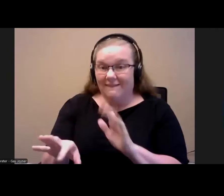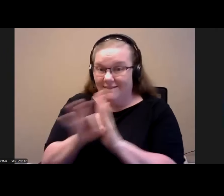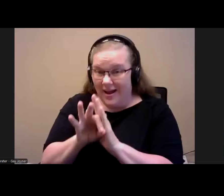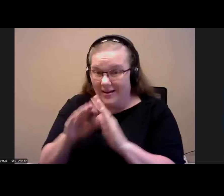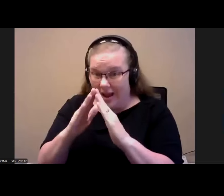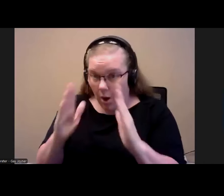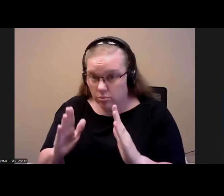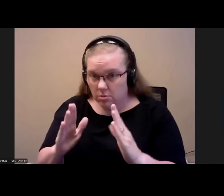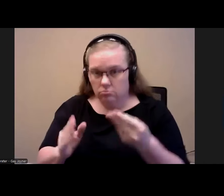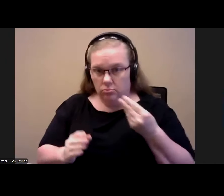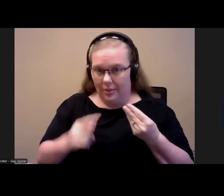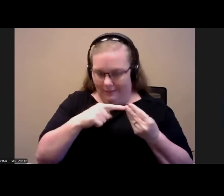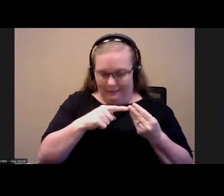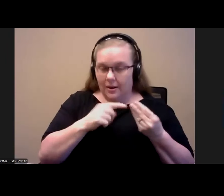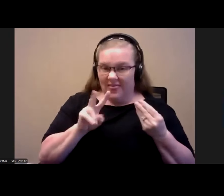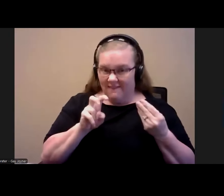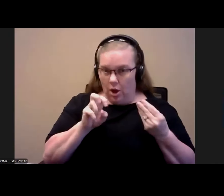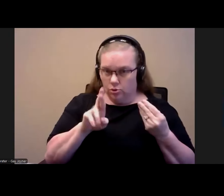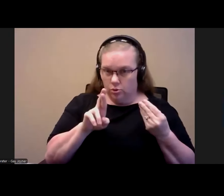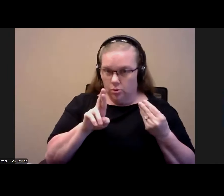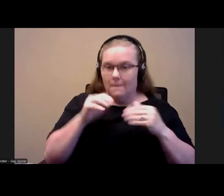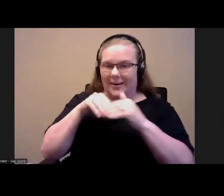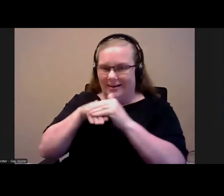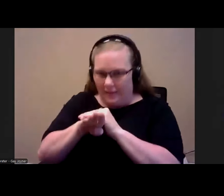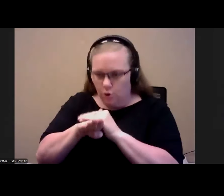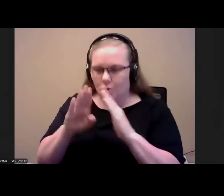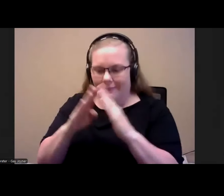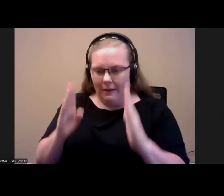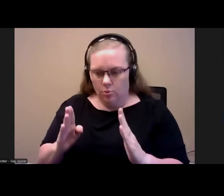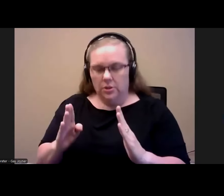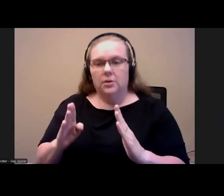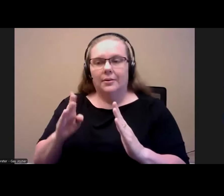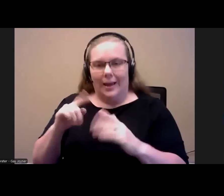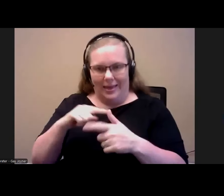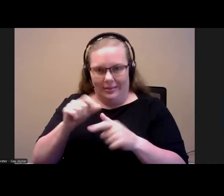received a voucher, but also enter the housing and then provide ongoing supportive services,